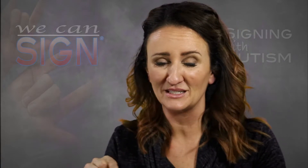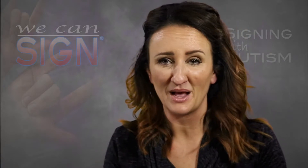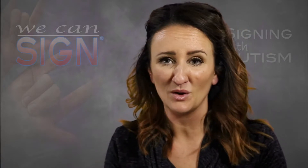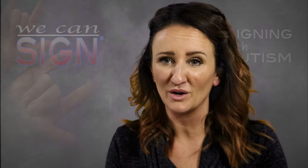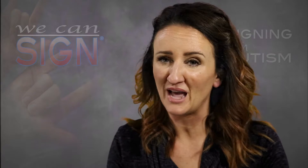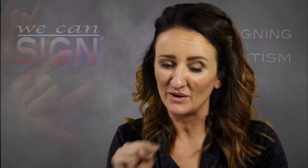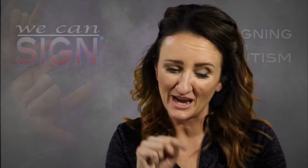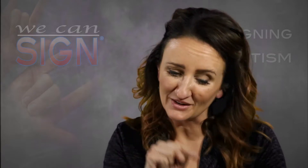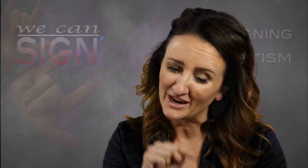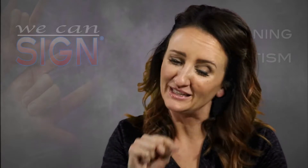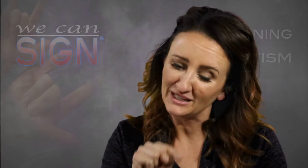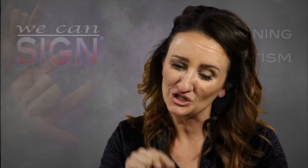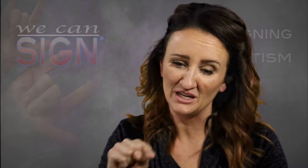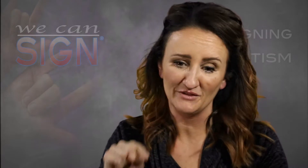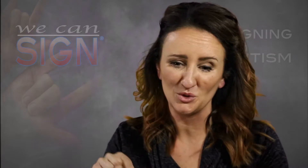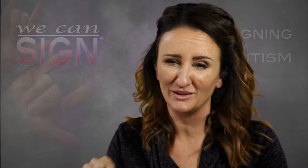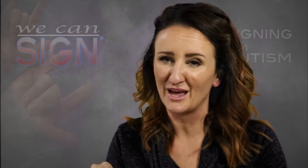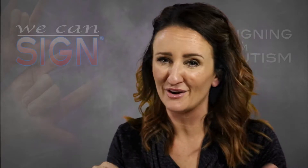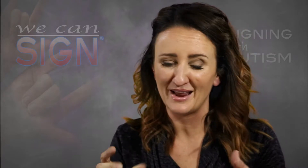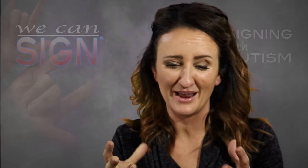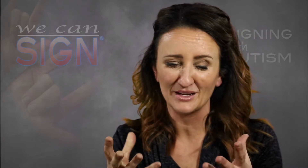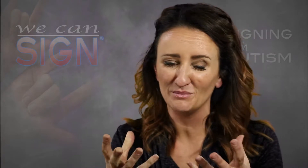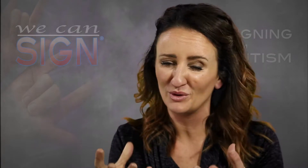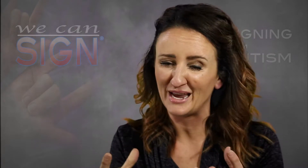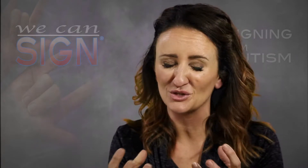spell the word out he had to find each individual letter. Communication